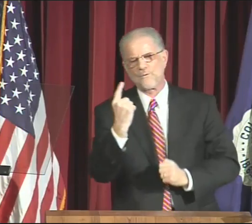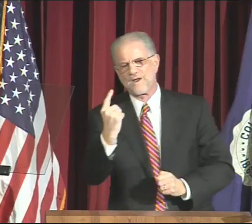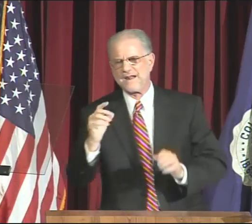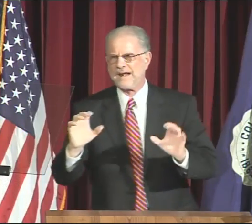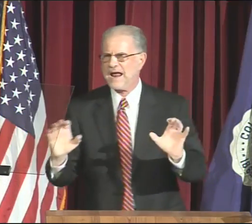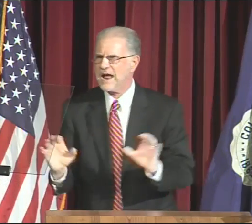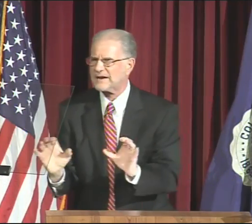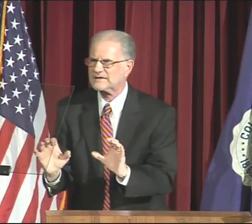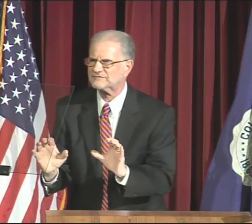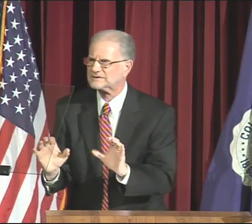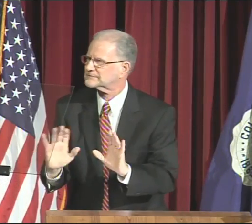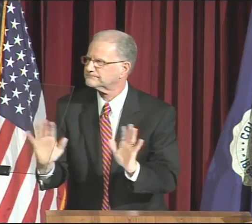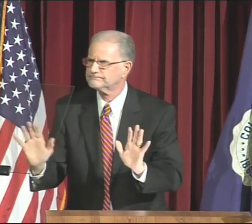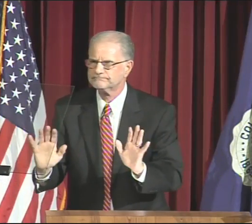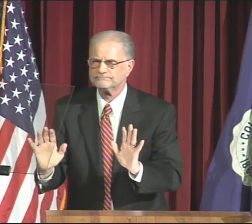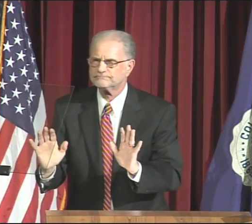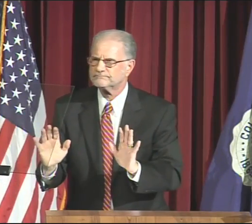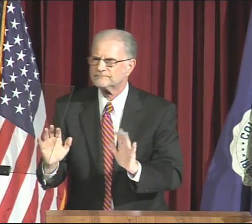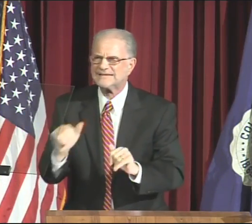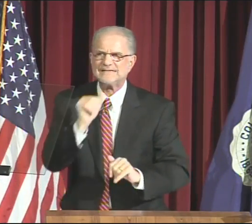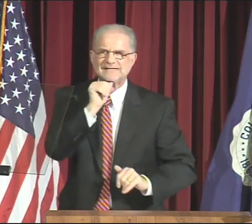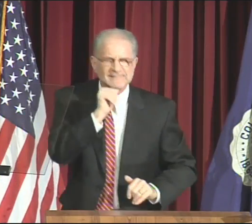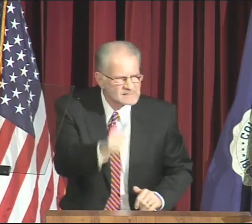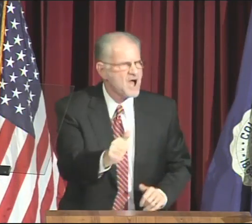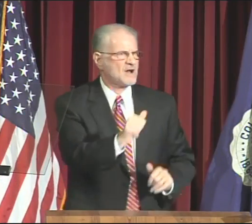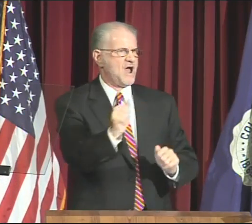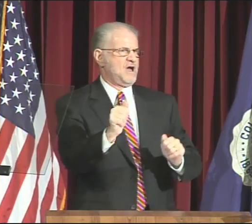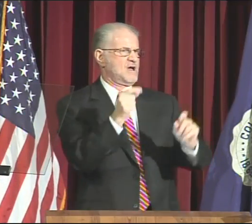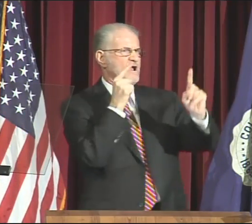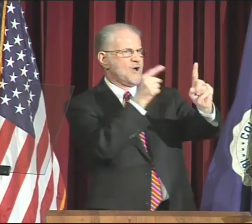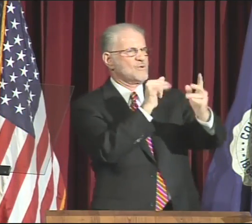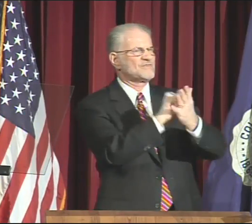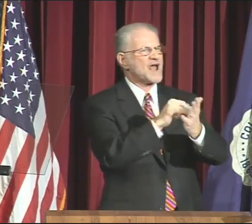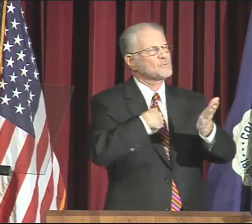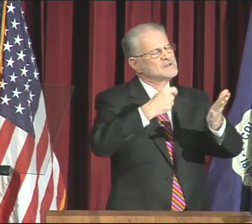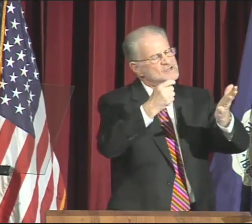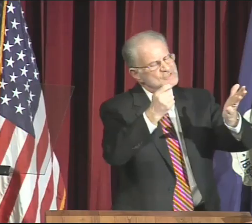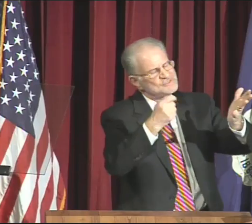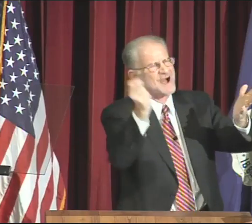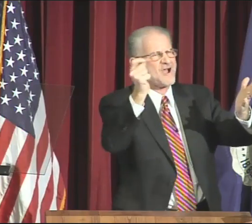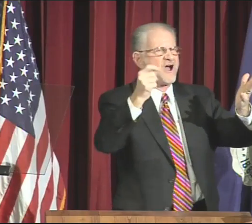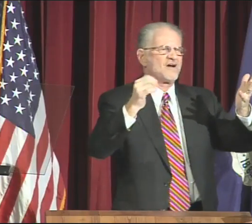This is not a goal we achieve with one activity.